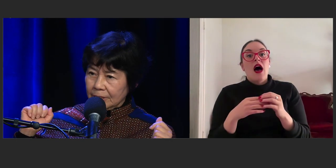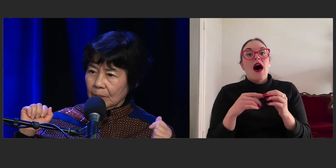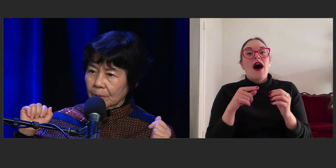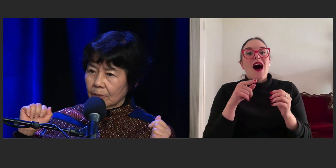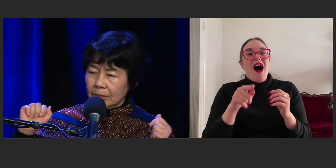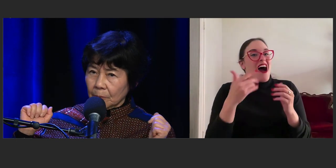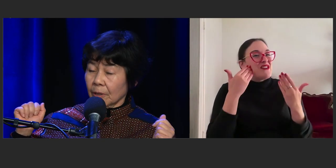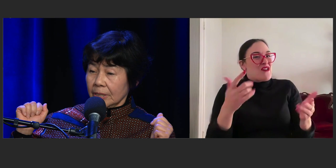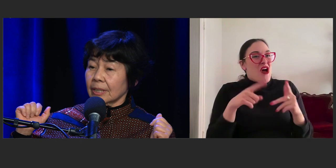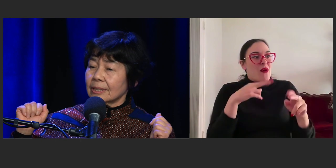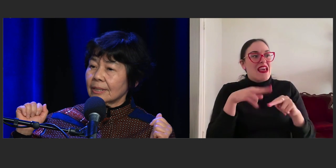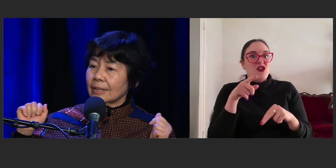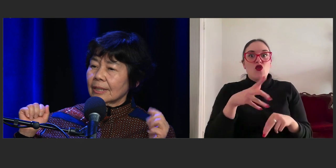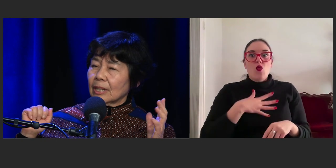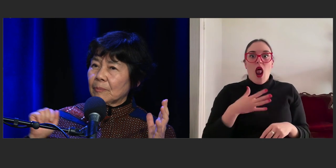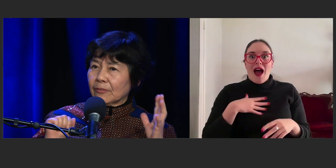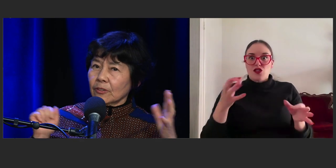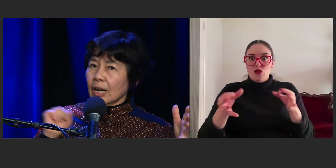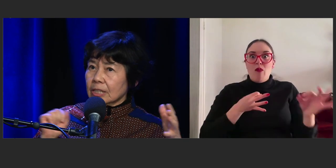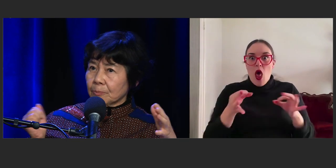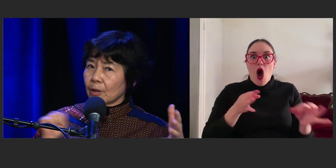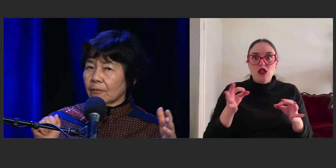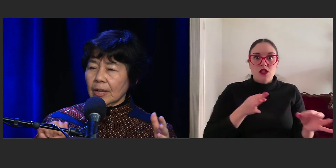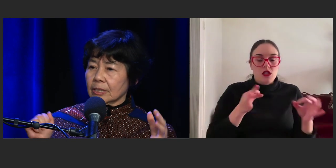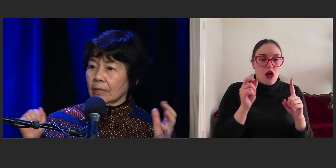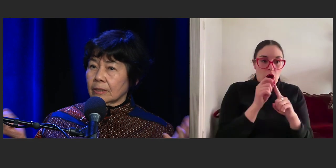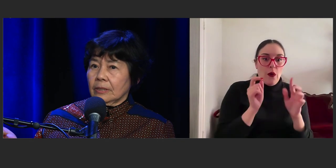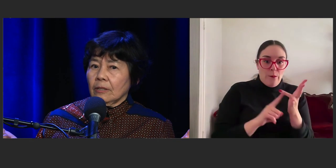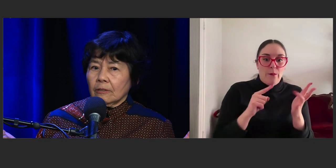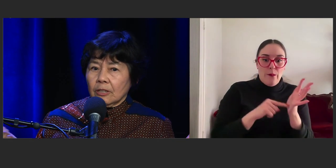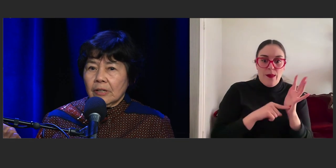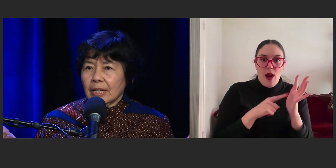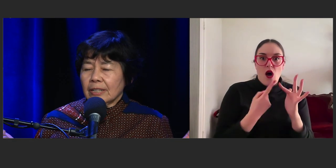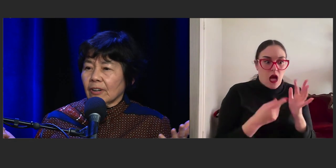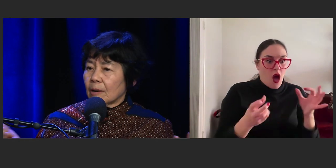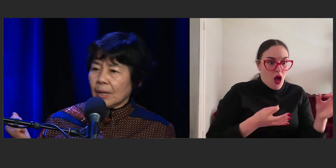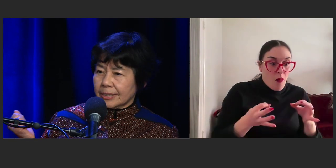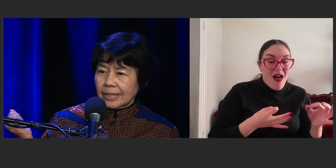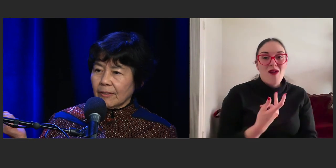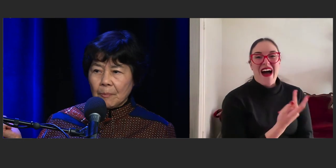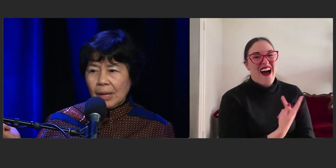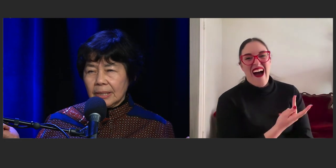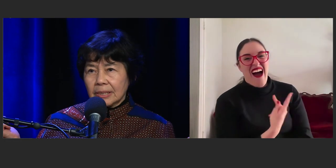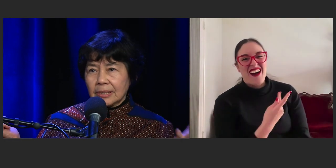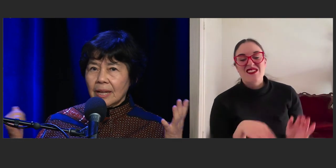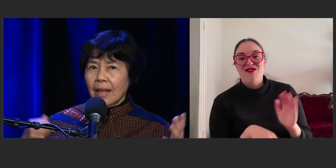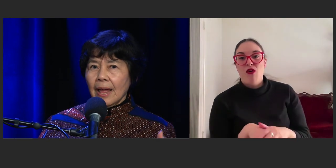for somebody who is a plotter. But for us, both of us, totally fly by the seat of our pants